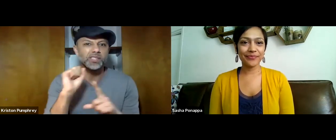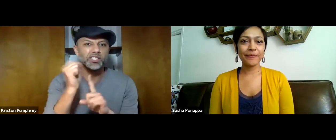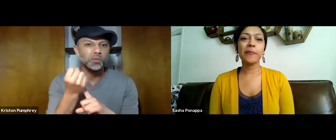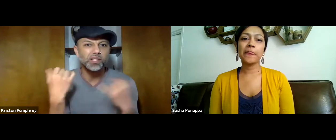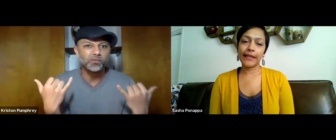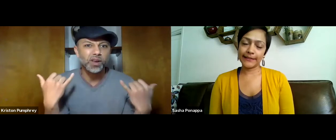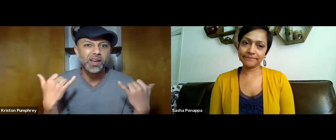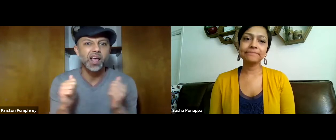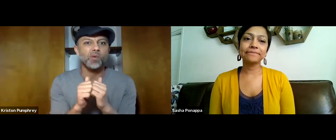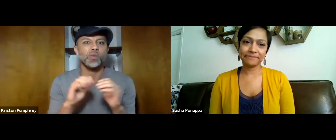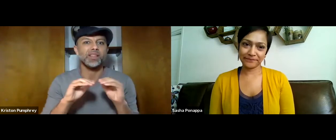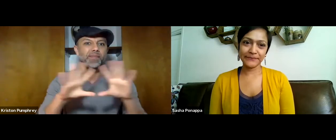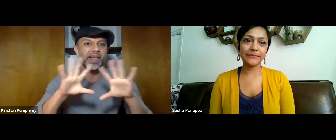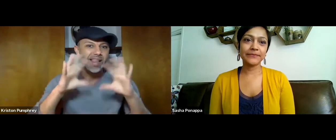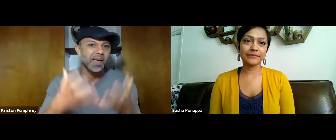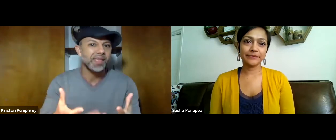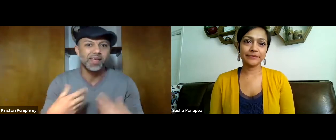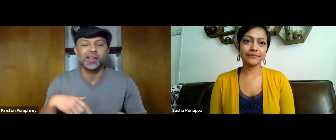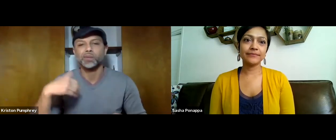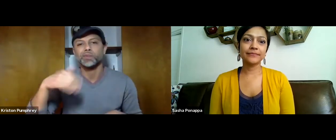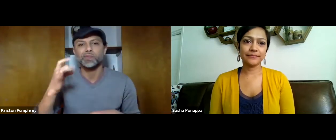Unfortunately, the situation today with the spread